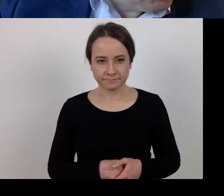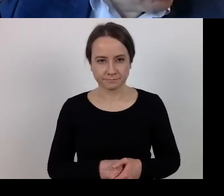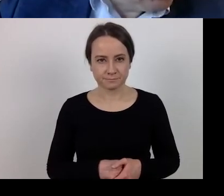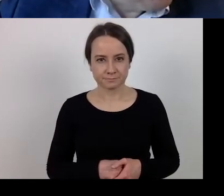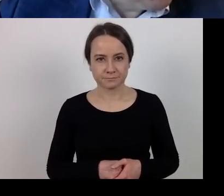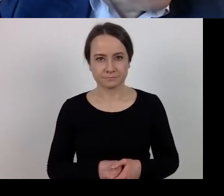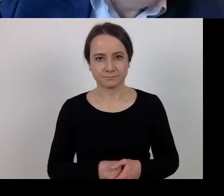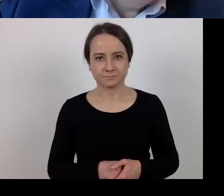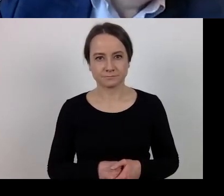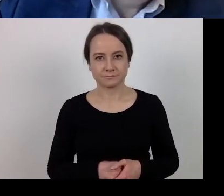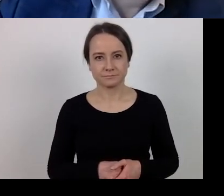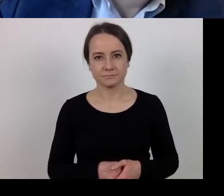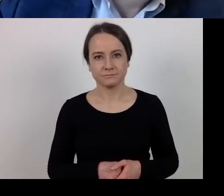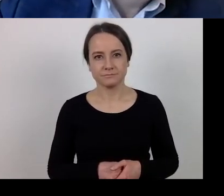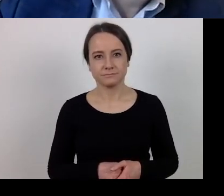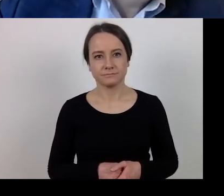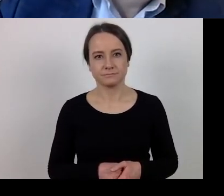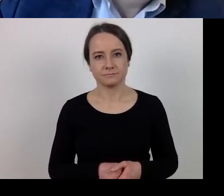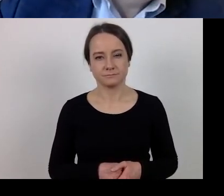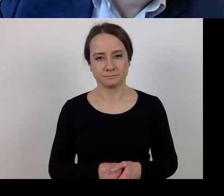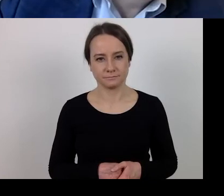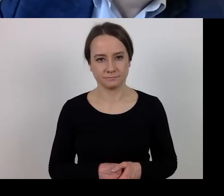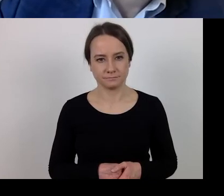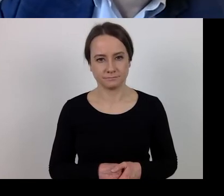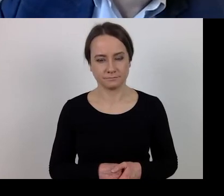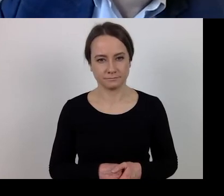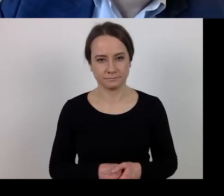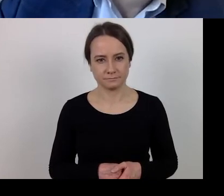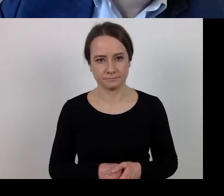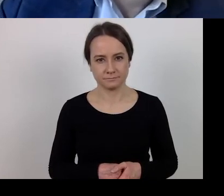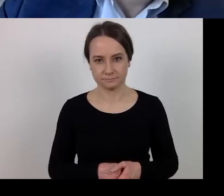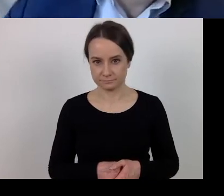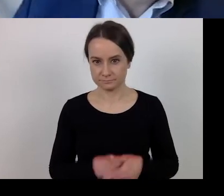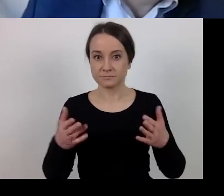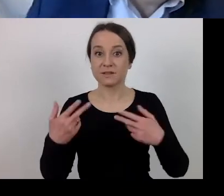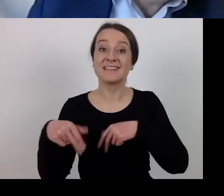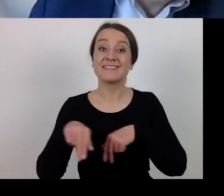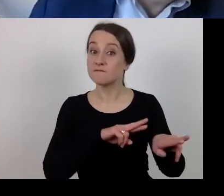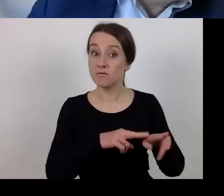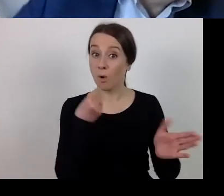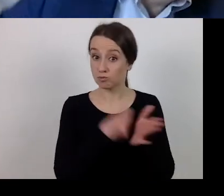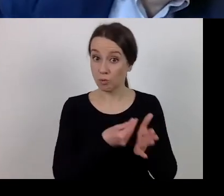Our next topic is the obligation to return the costs recovered by the beneficiary.